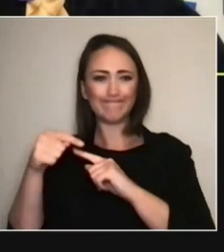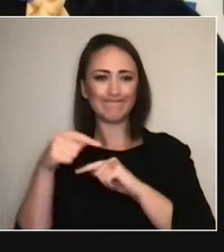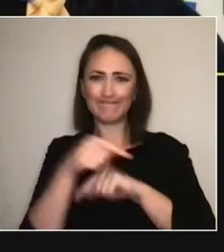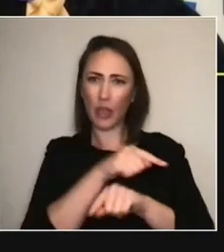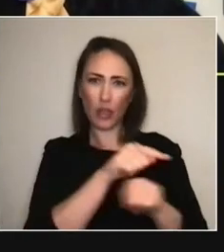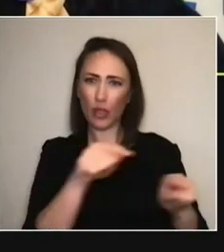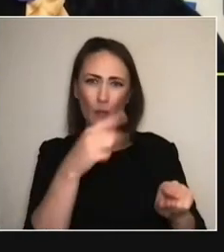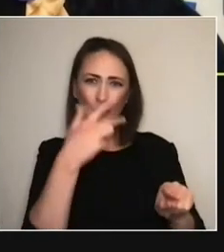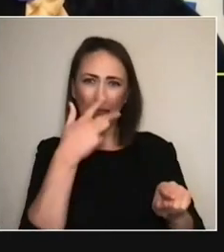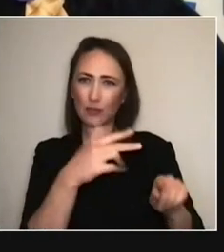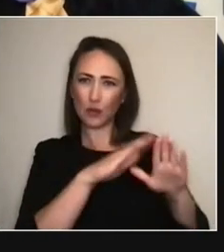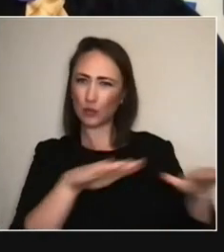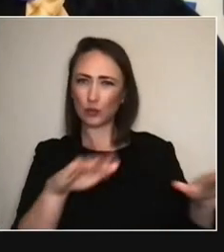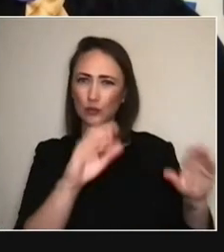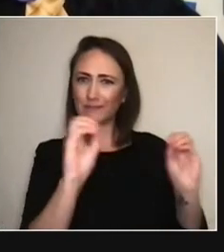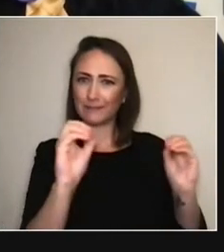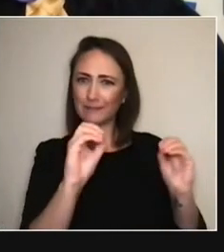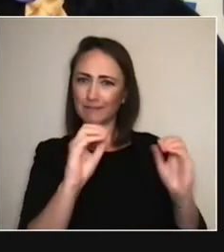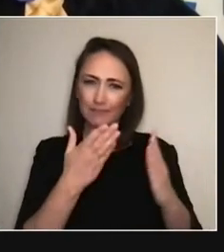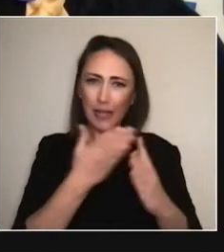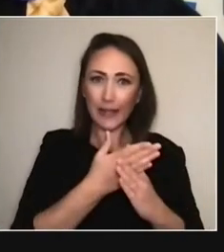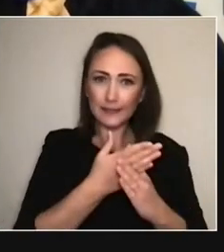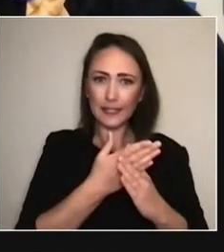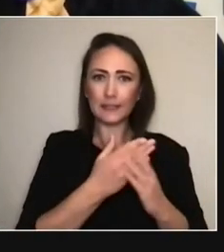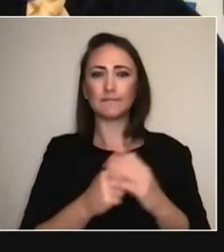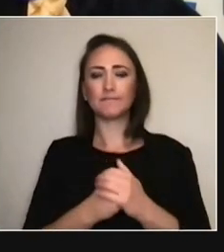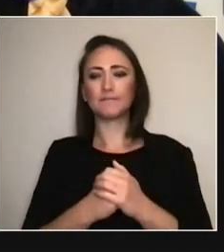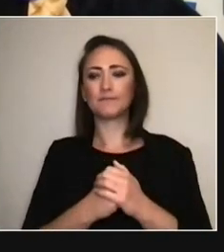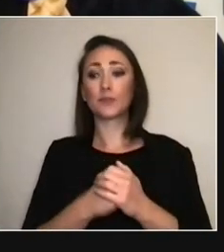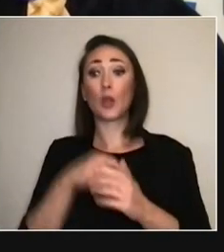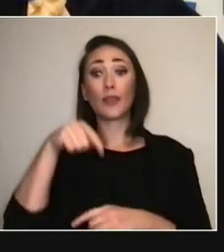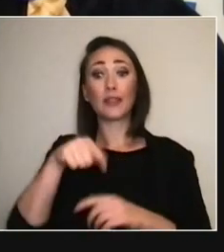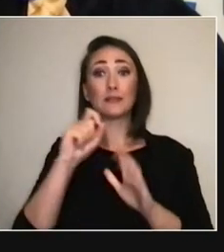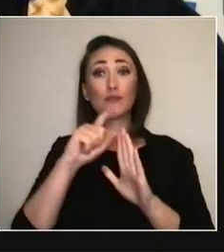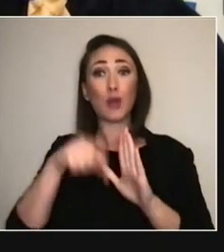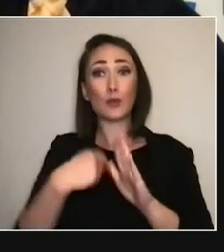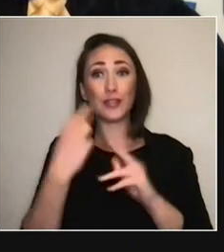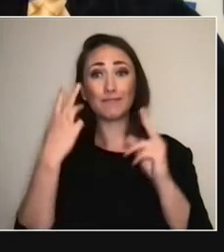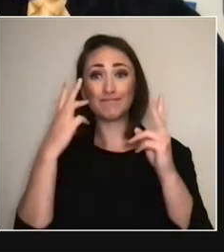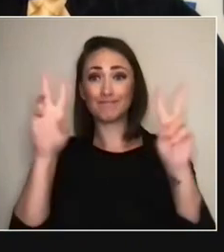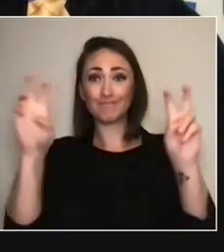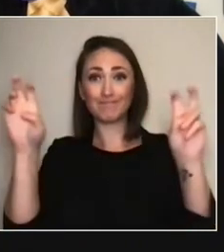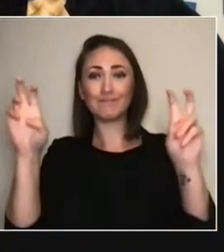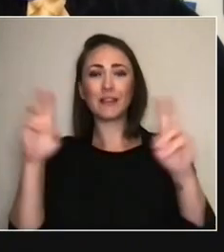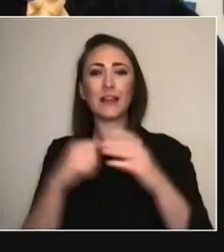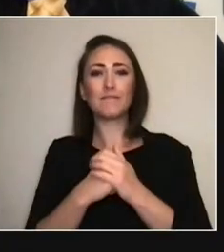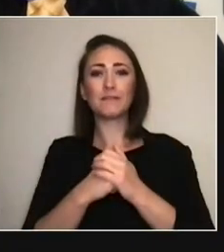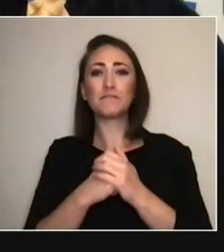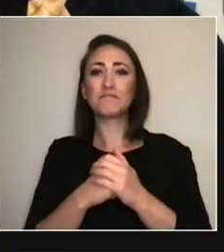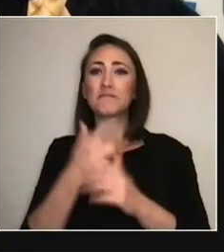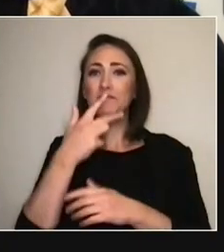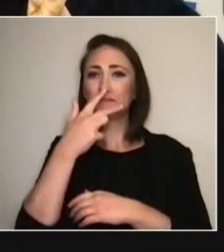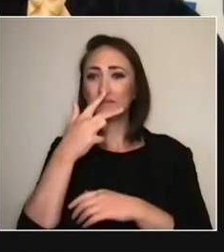They teach them how to cut hair. It's called 'Haircuts By Children'. They take over a salon, and the whole thing is about —